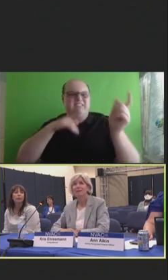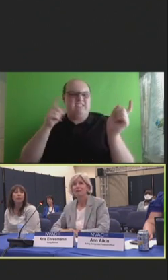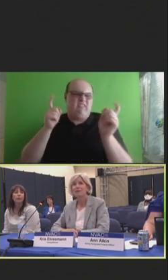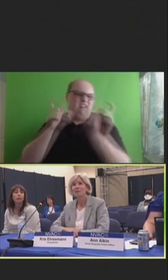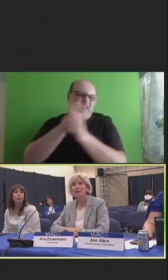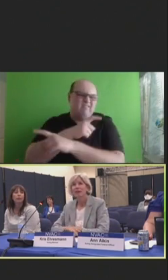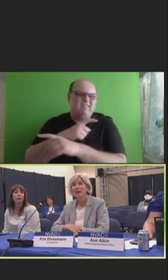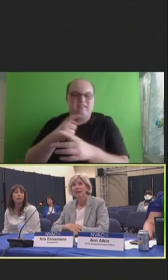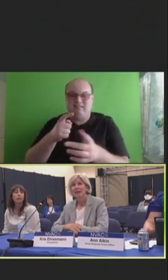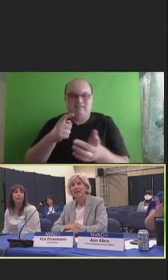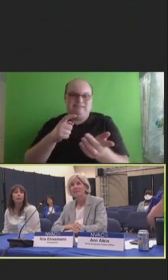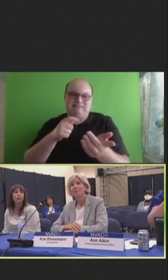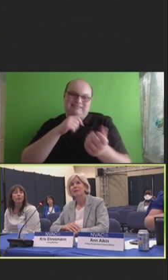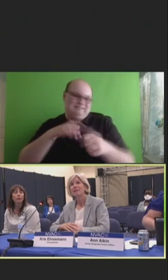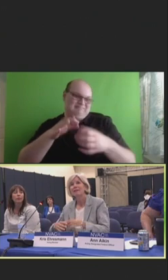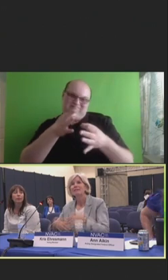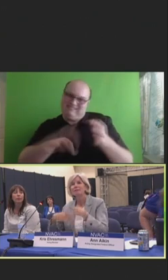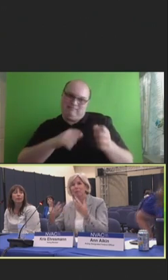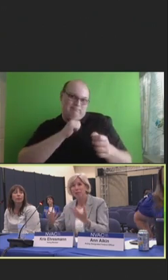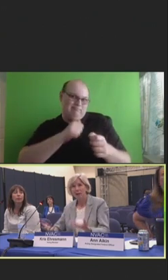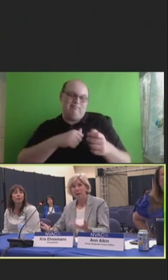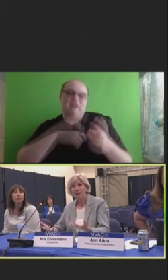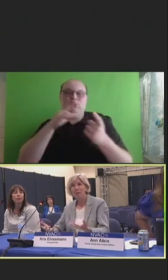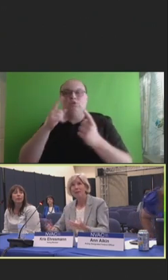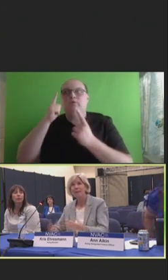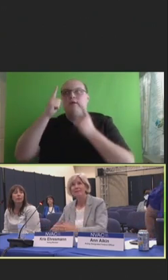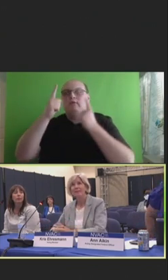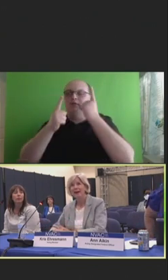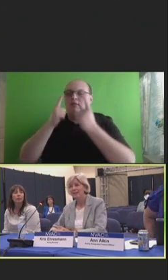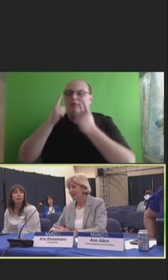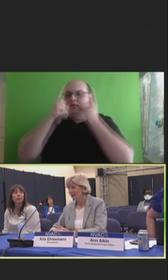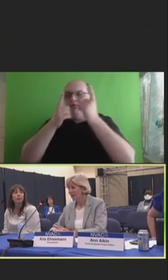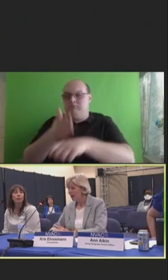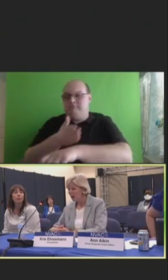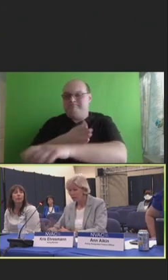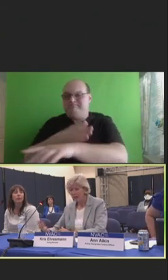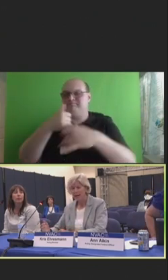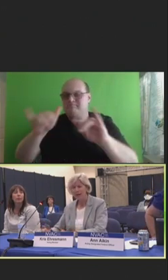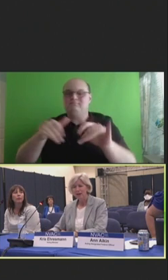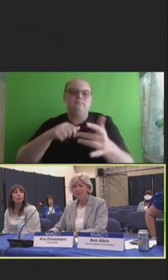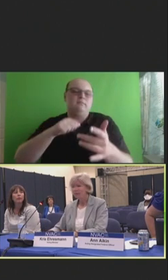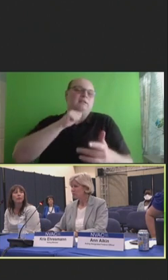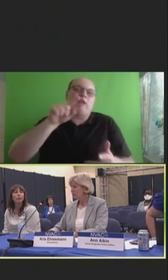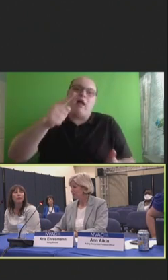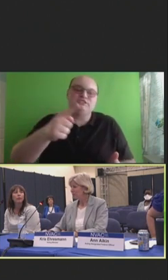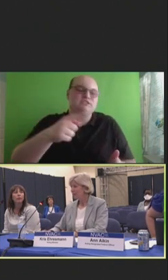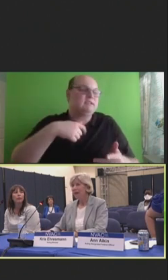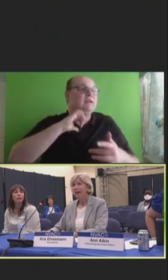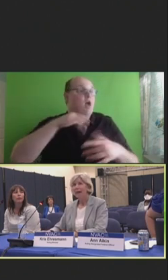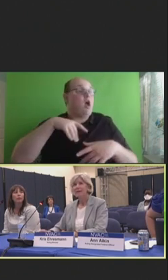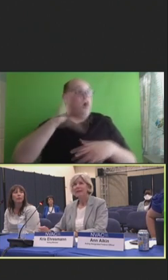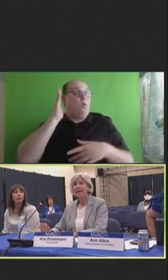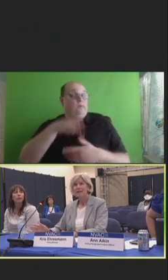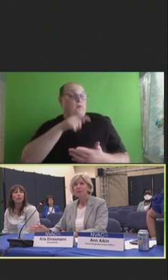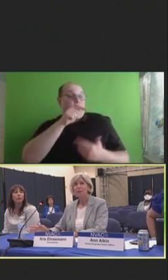So, it's something that needs to be thought about. But it's not like, "Oh, yeah, let's do this in --next week."